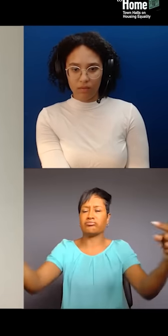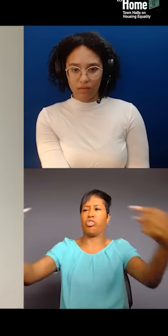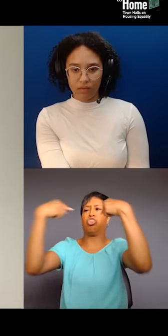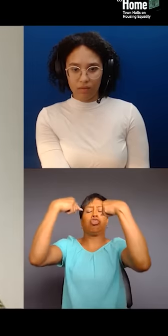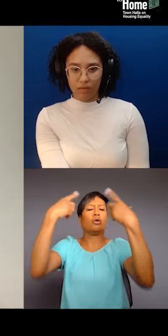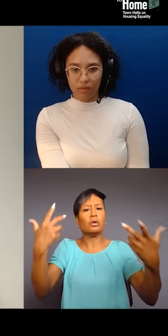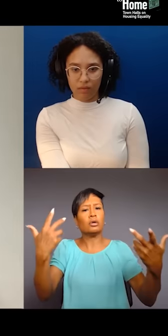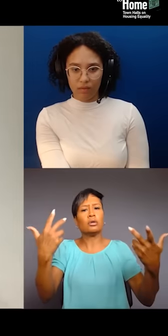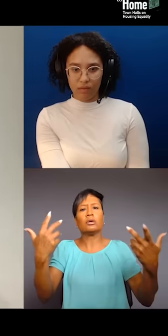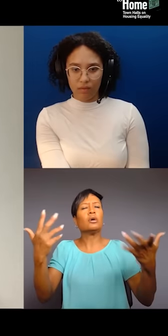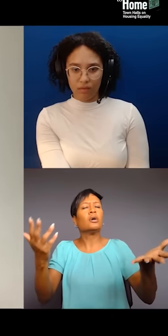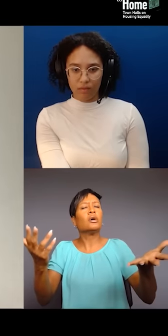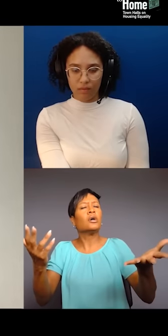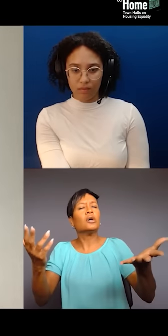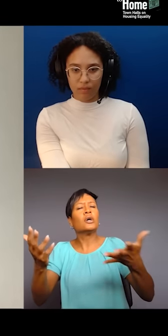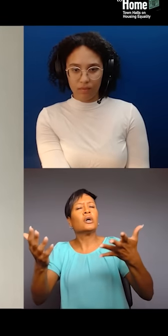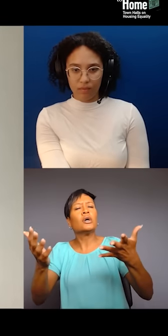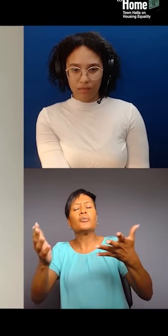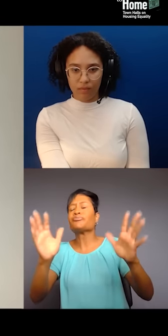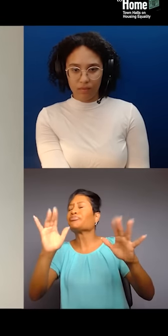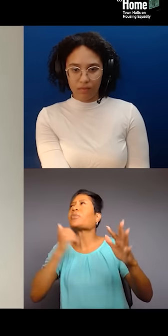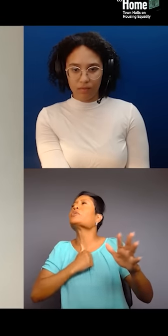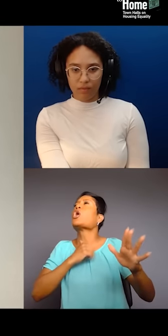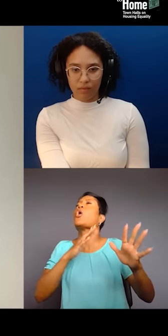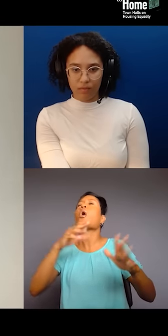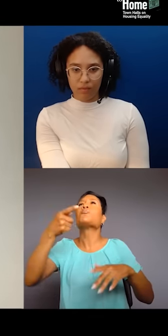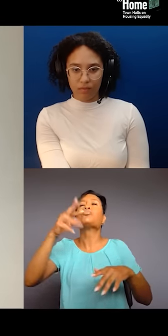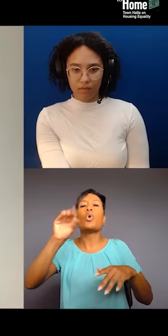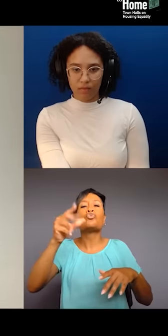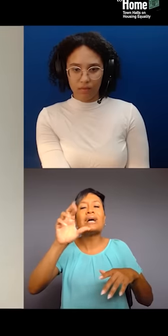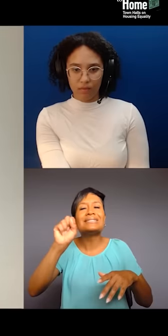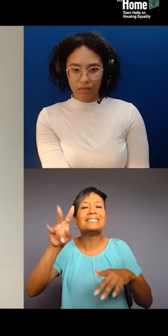I'm sorry. Progressive as Washington DC is, right? And people in arts and music,